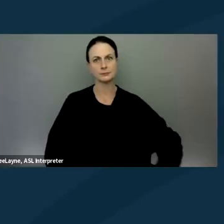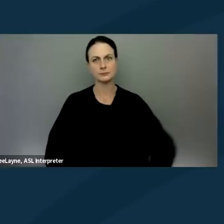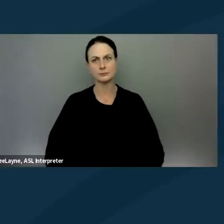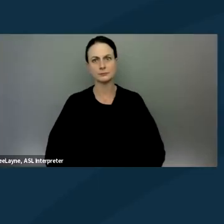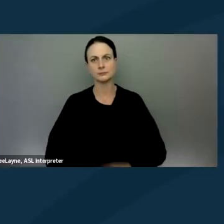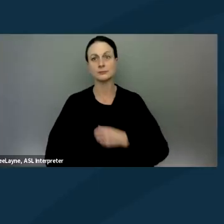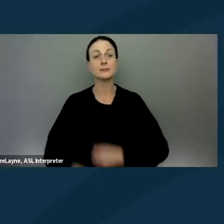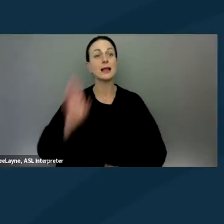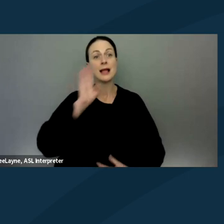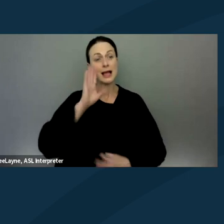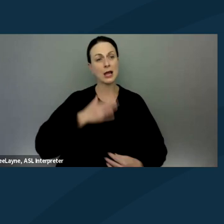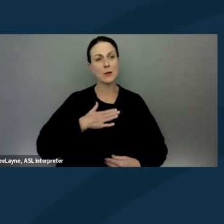Hello, my name's Anita Cameron.